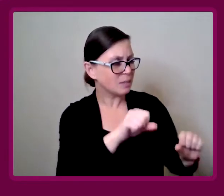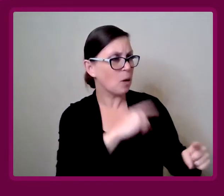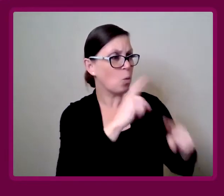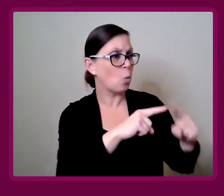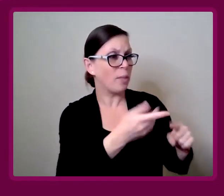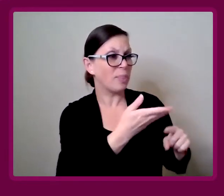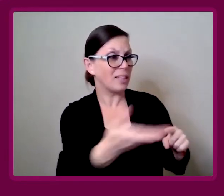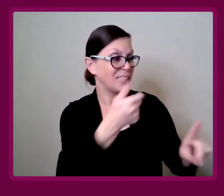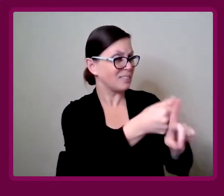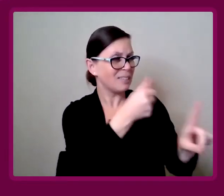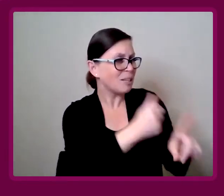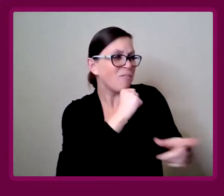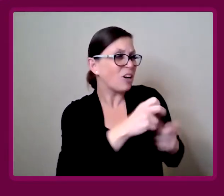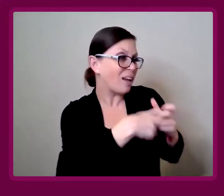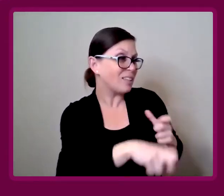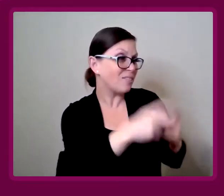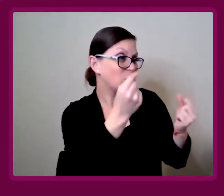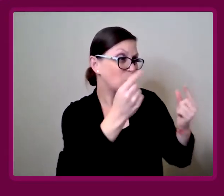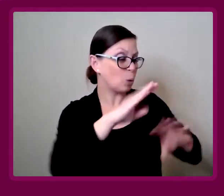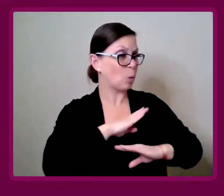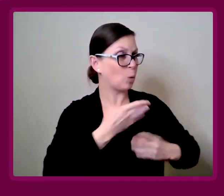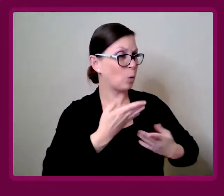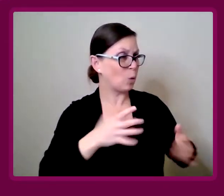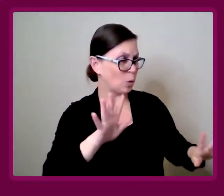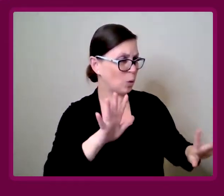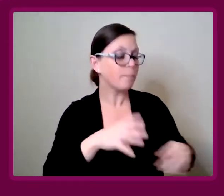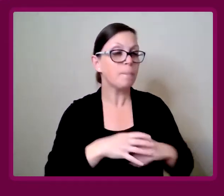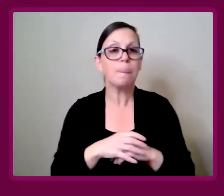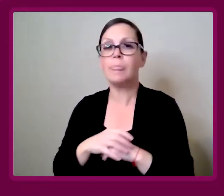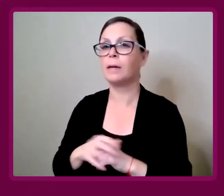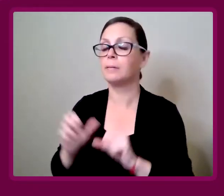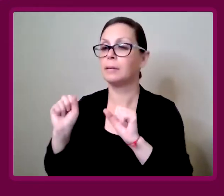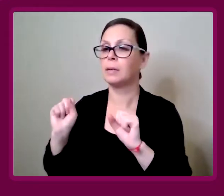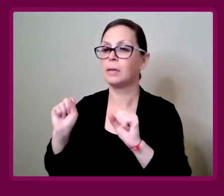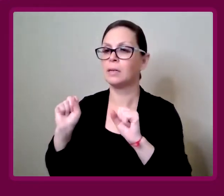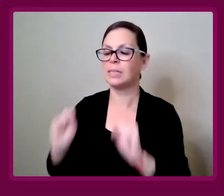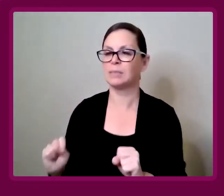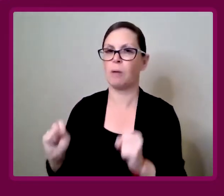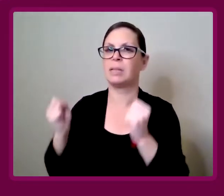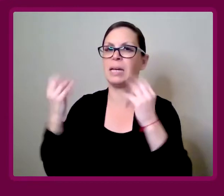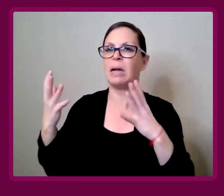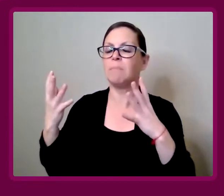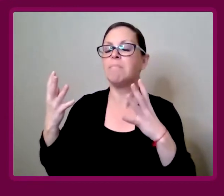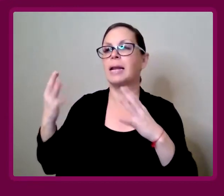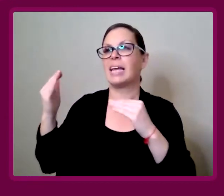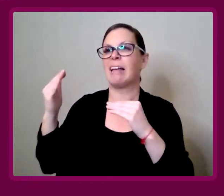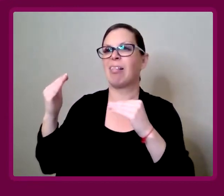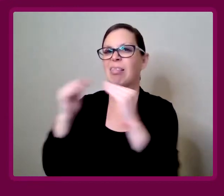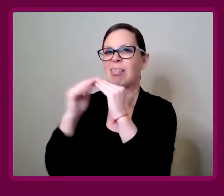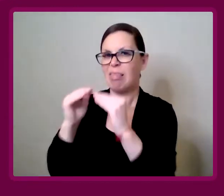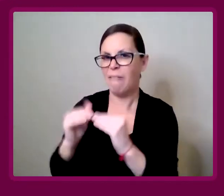accessibility? When these things are not that difficult to do. Amy Francis-Smith: It's probably a multi-pronged reason.